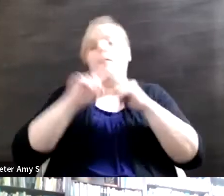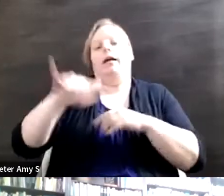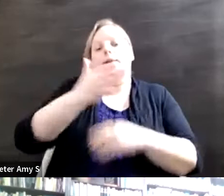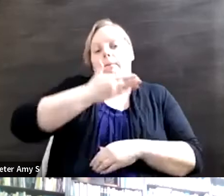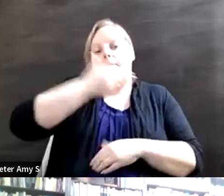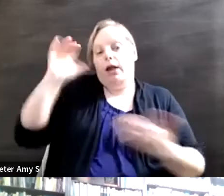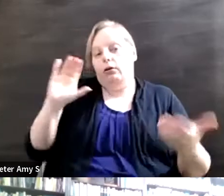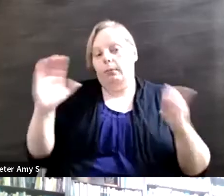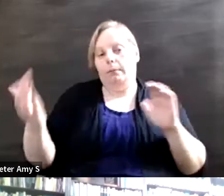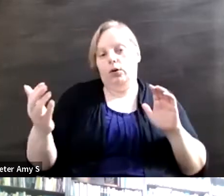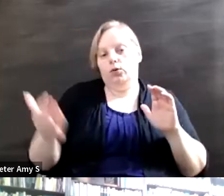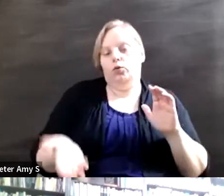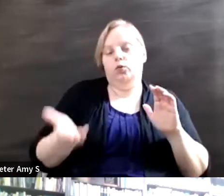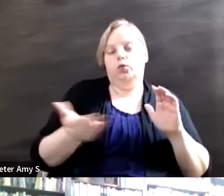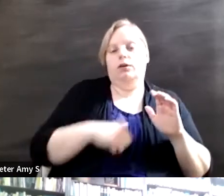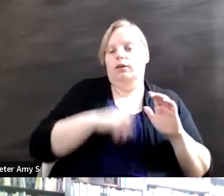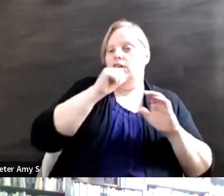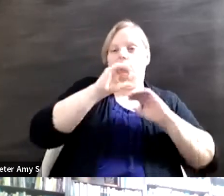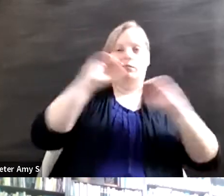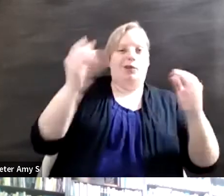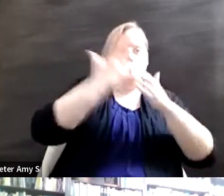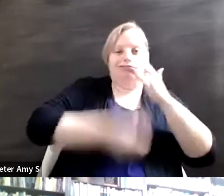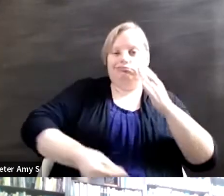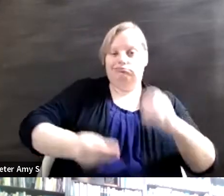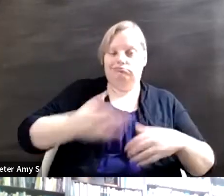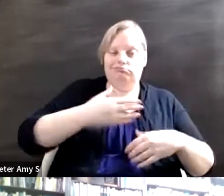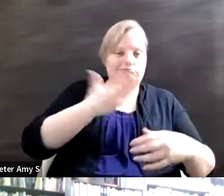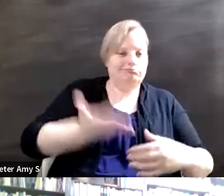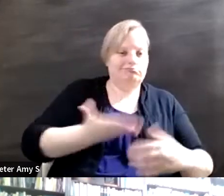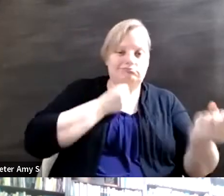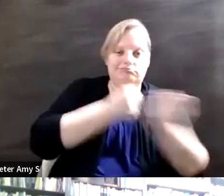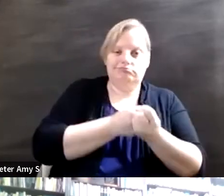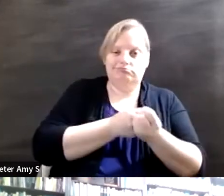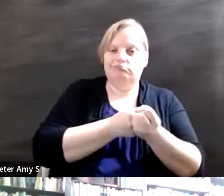the lack of ratification for the Convention on the Rights of the Child, where the U.S. is the only